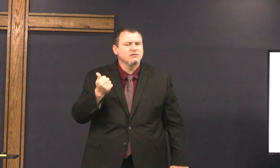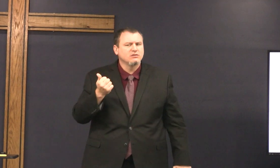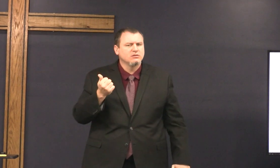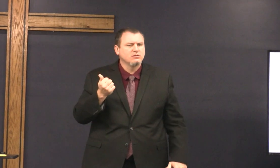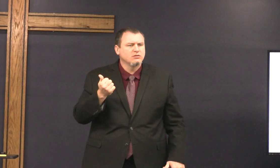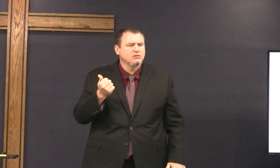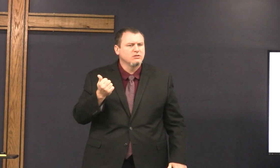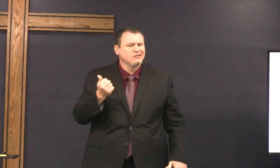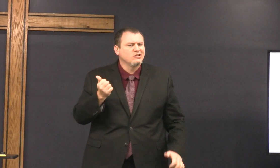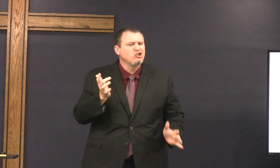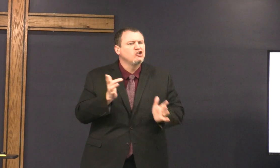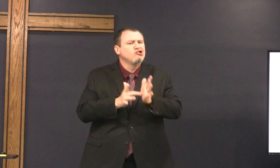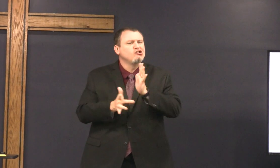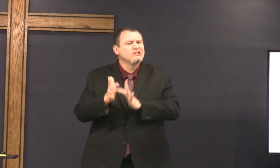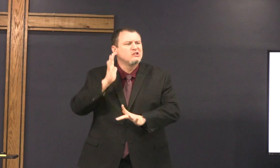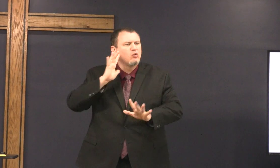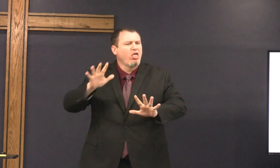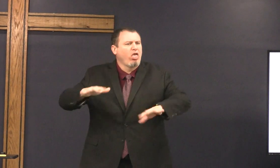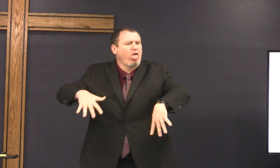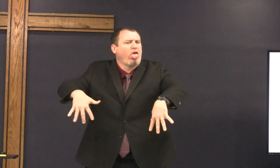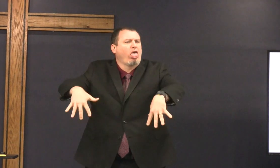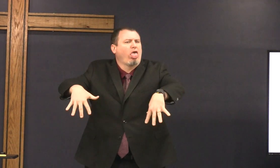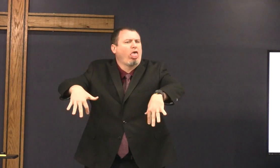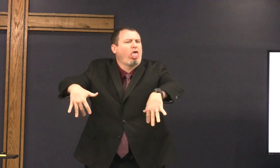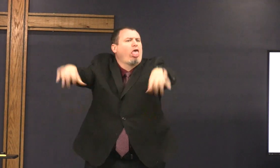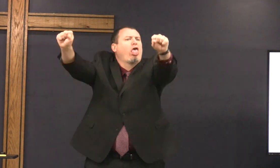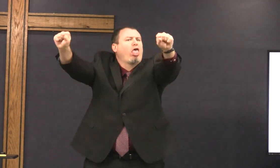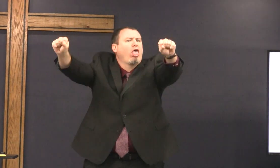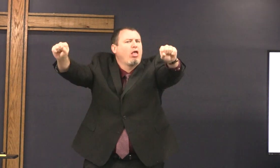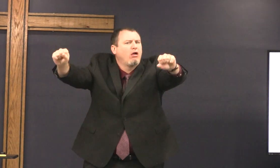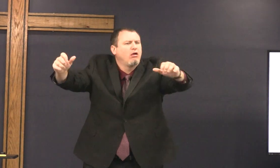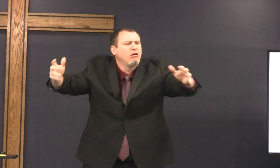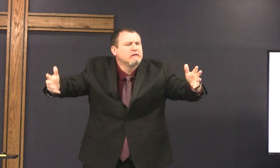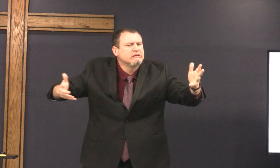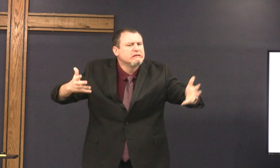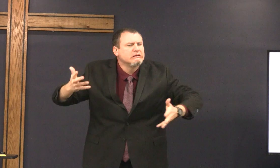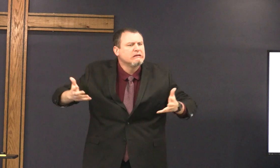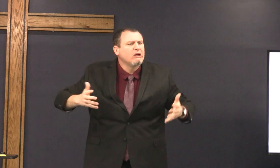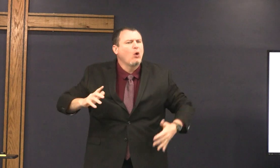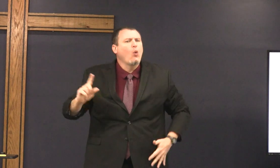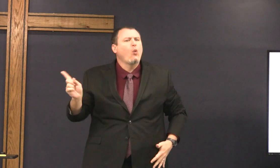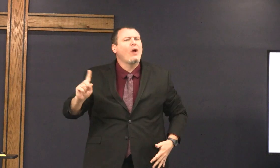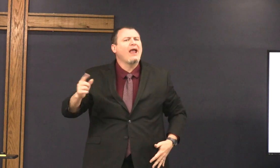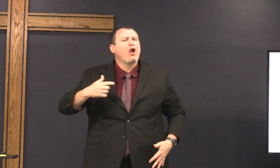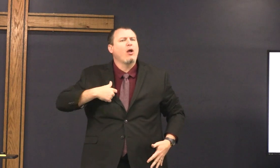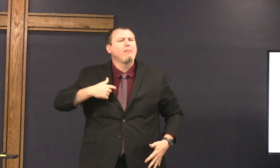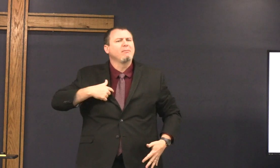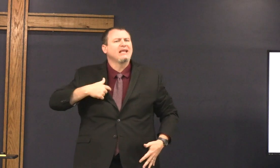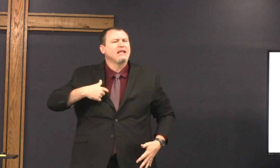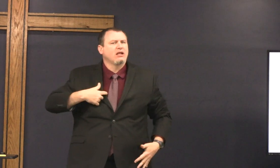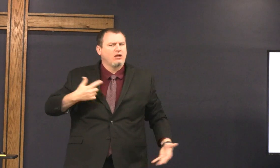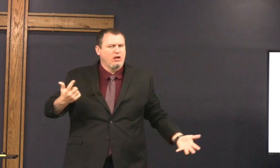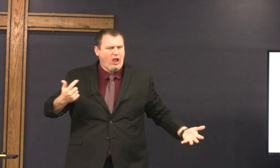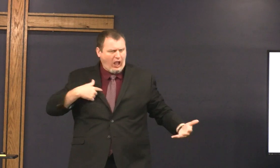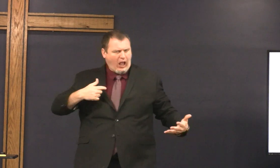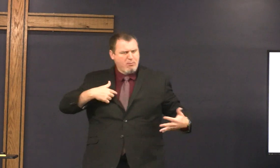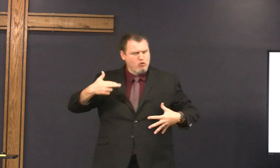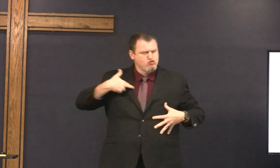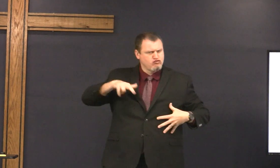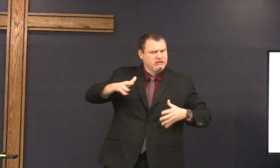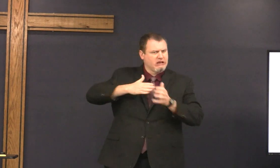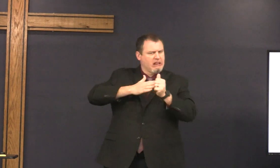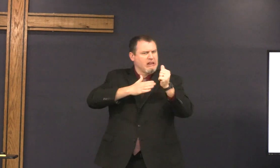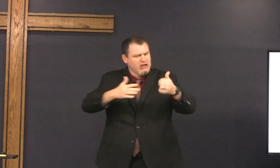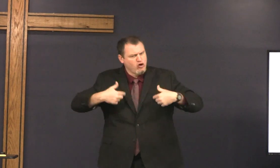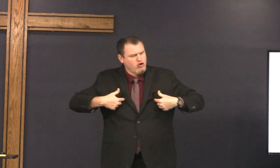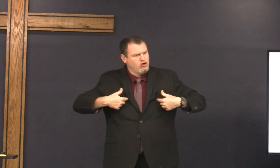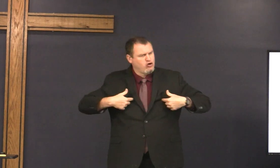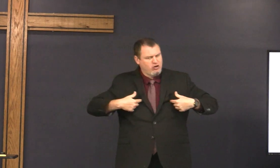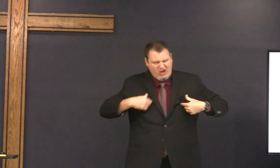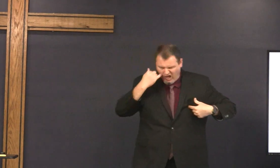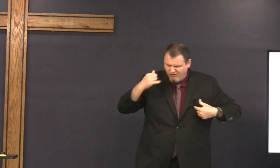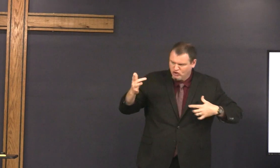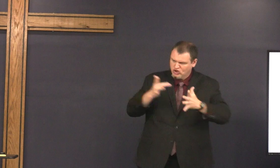they felt threatened that Jesus was going to take over and then where would they be I'm a religious